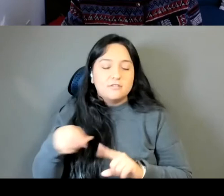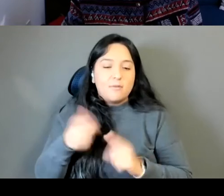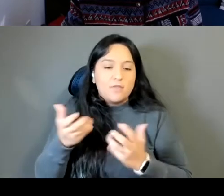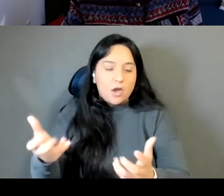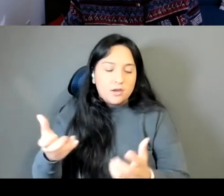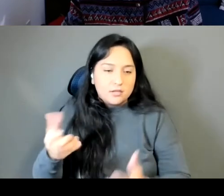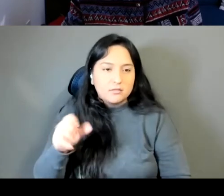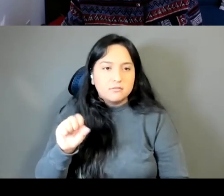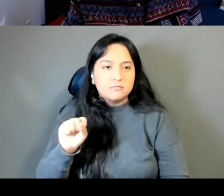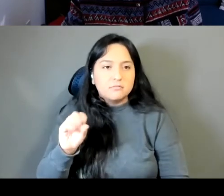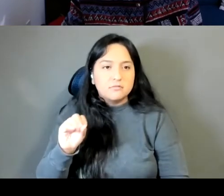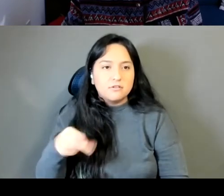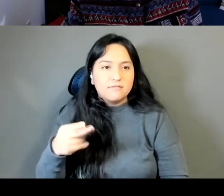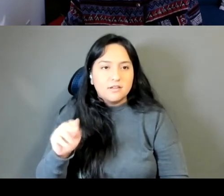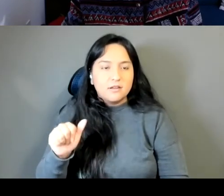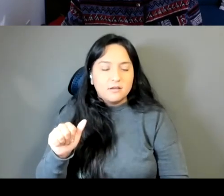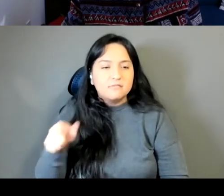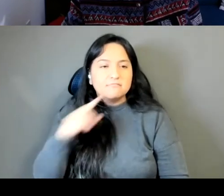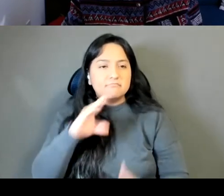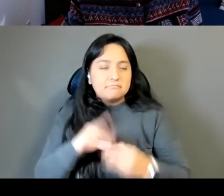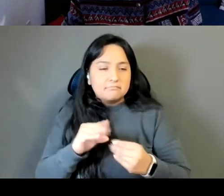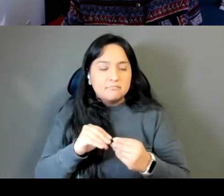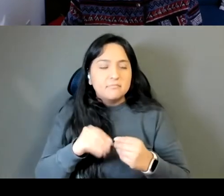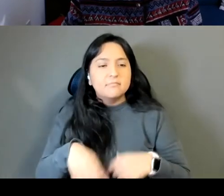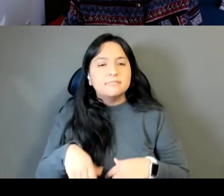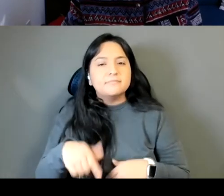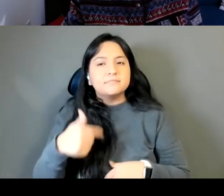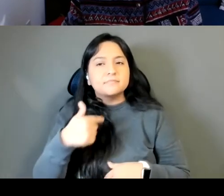which is theory I was really struck by the parallels between the passage you read aloud.